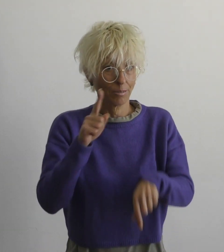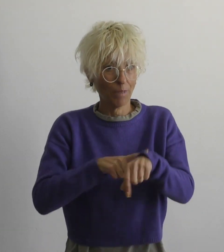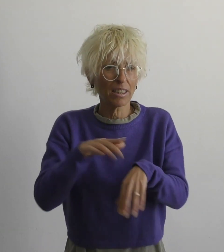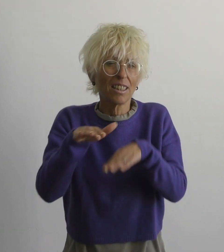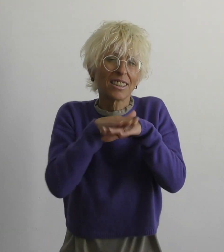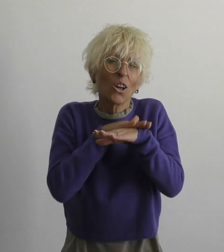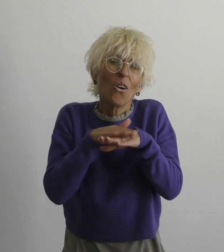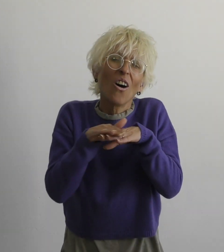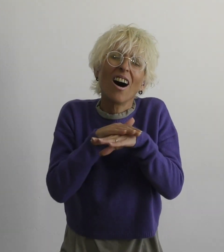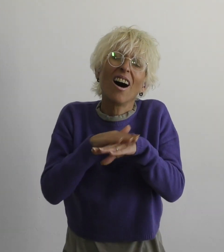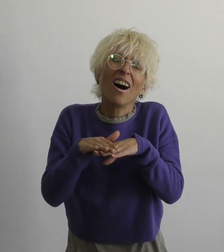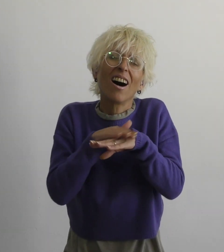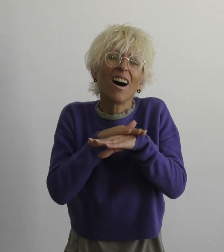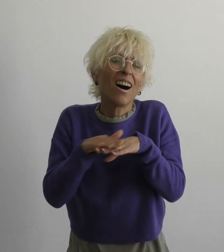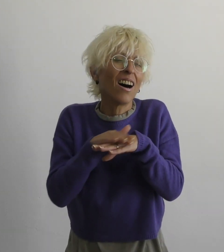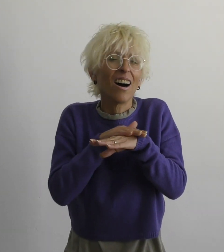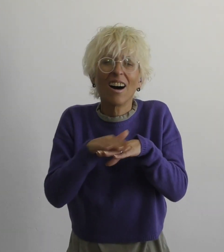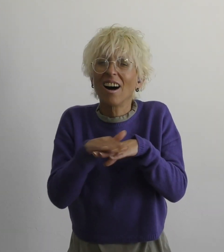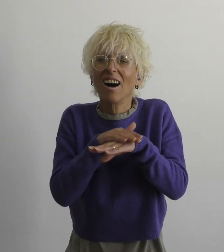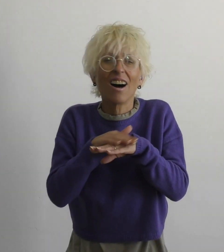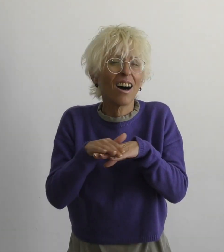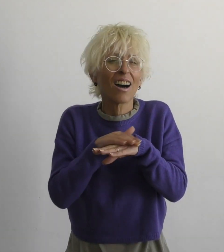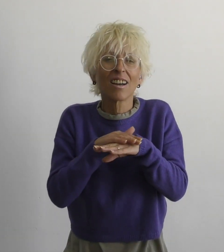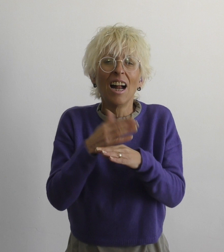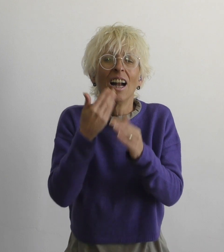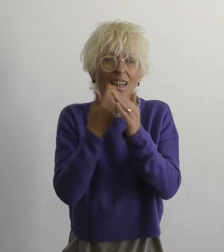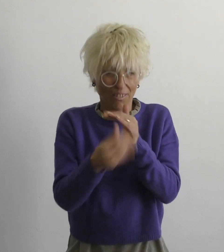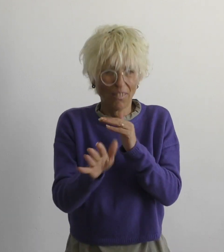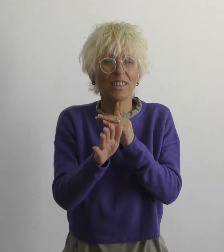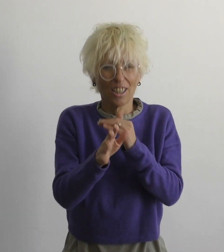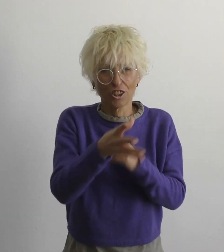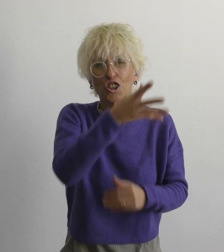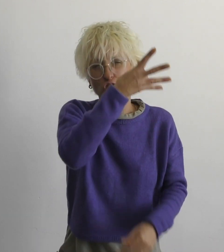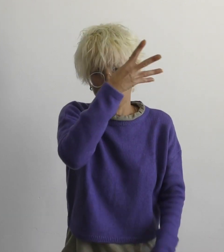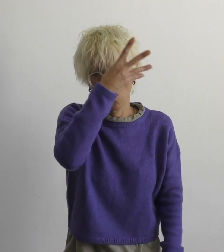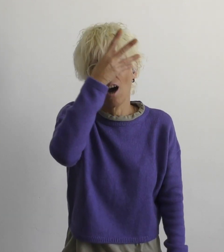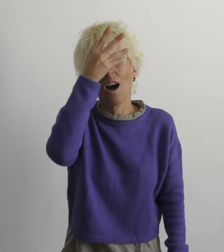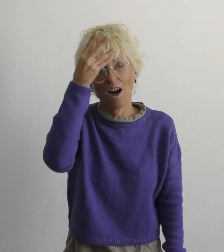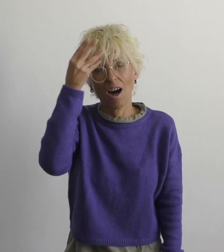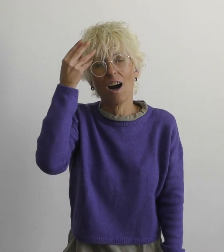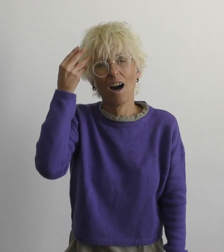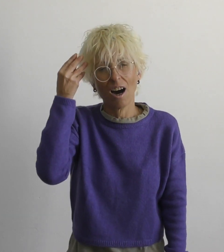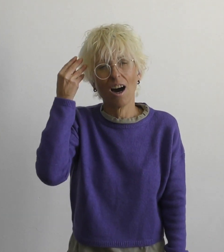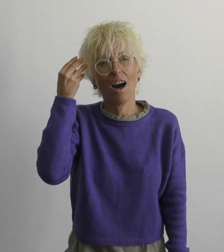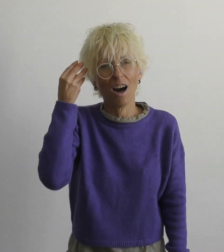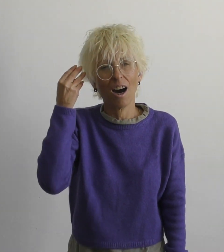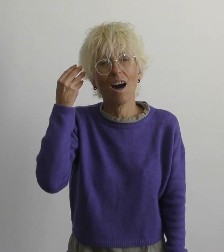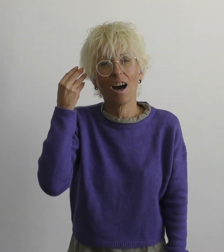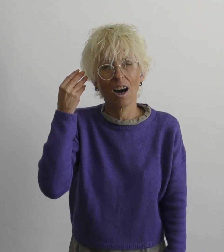It's time to forgive To let go, to forget